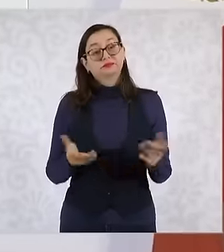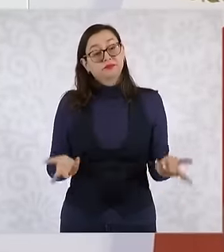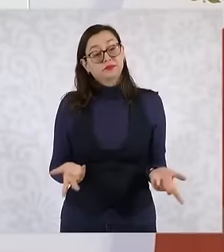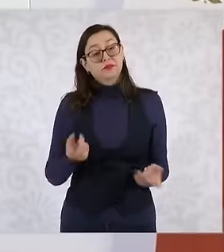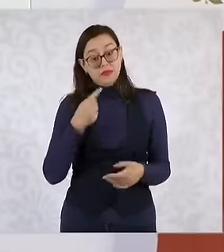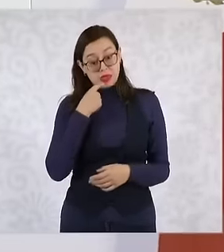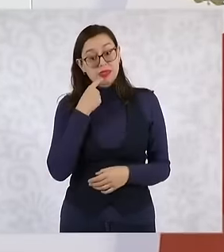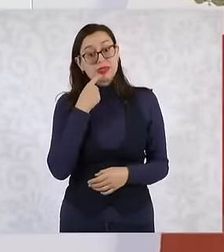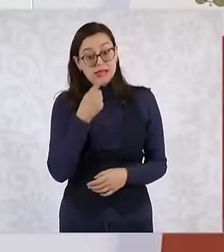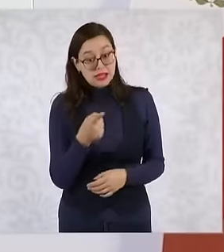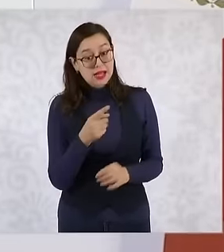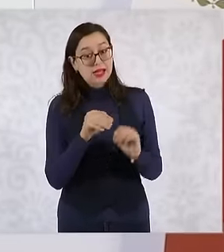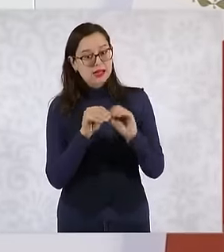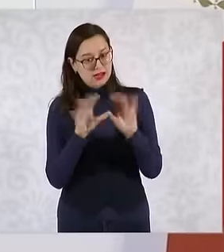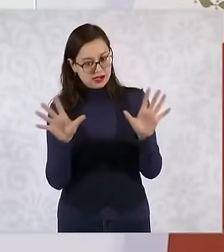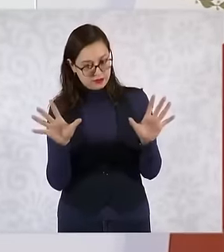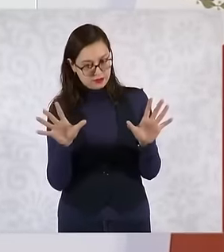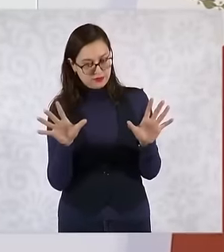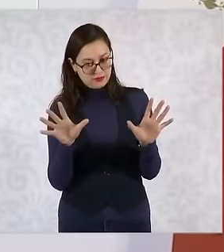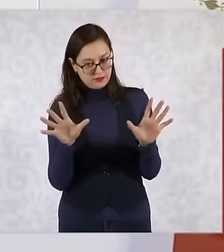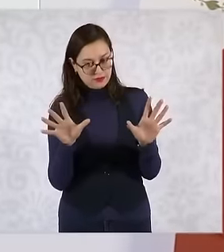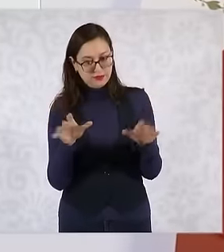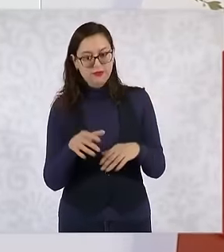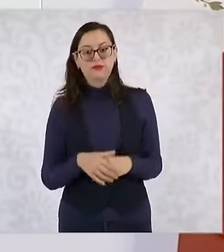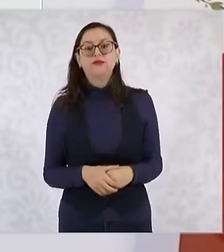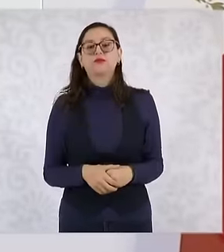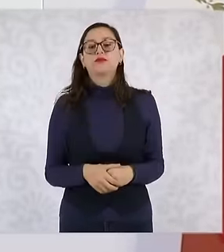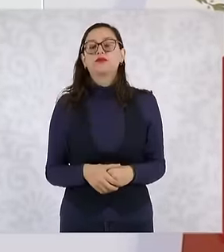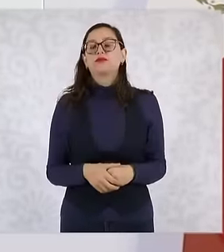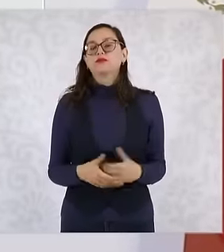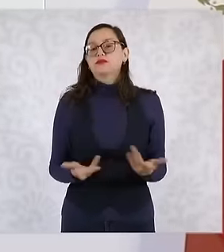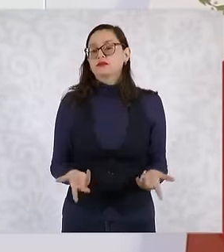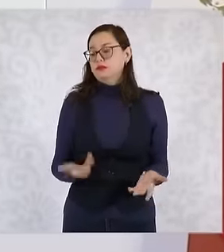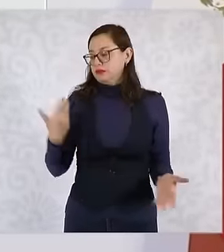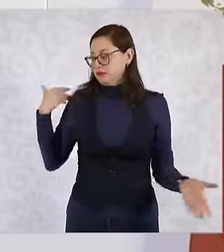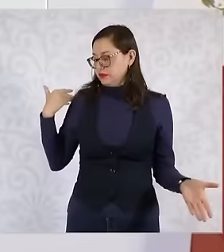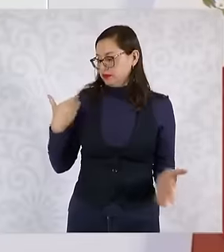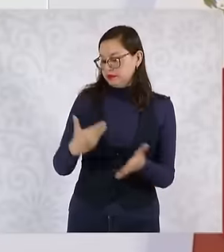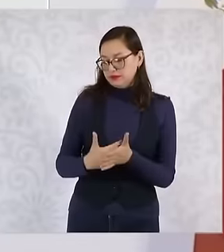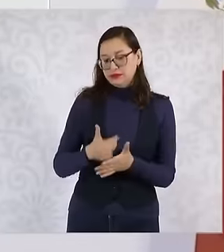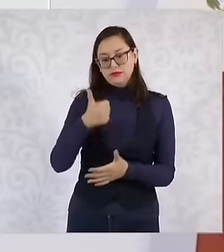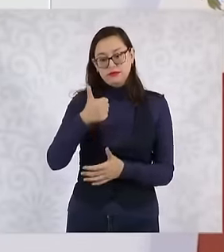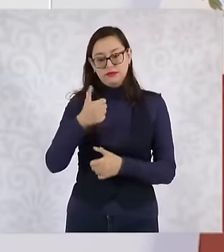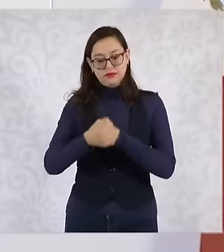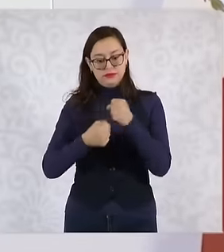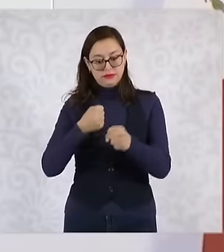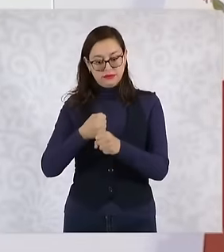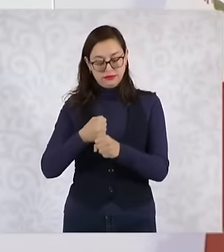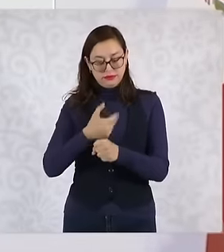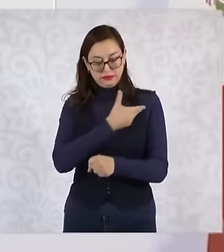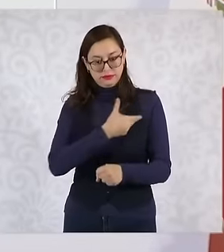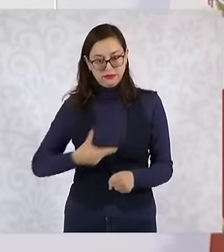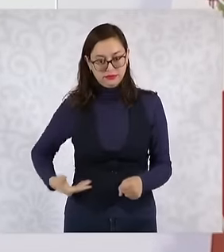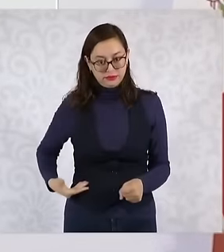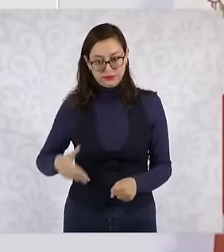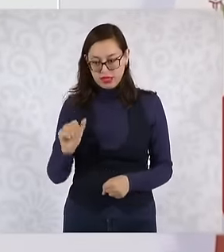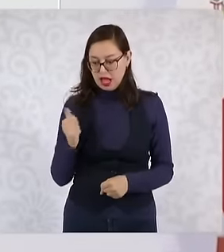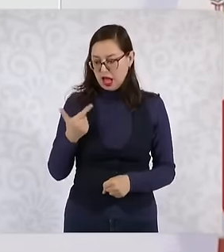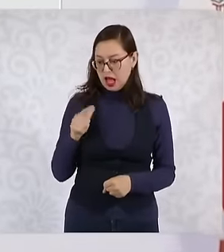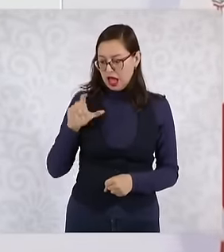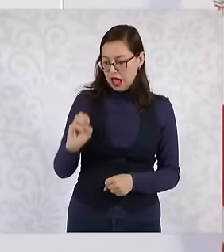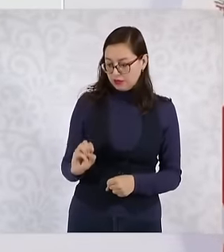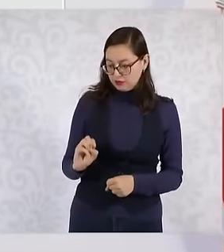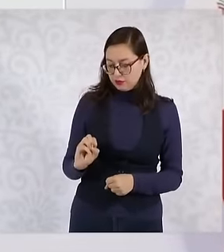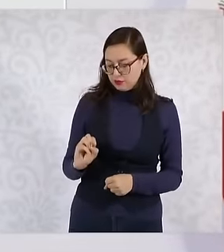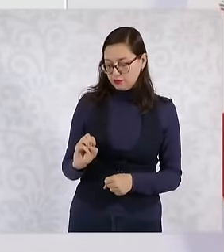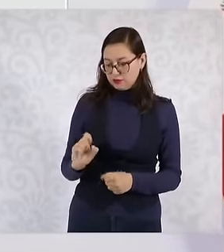in the minimum wage that was made during the six-year term of President López Obrador was very